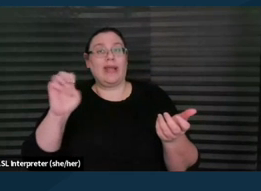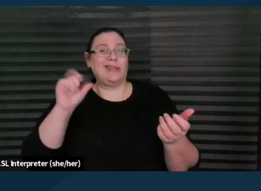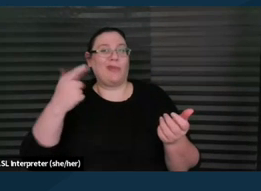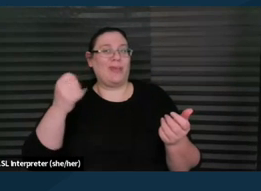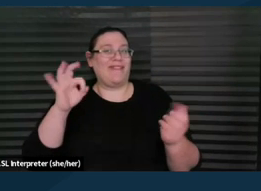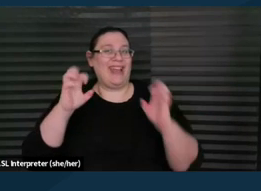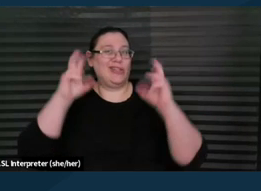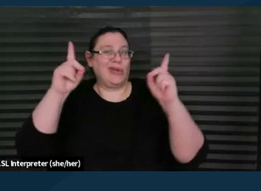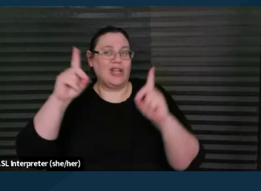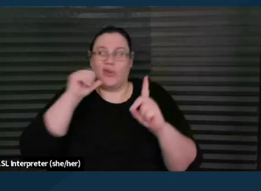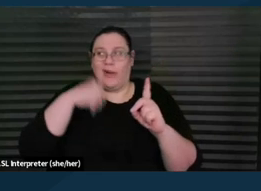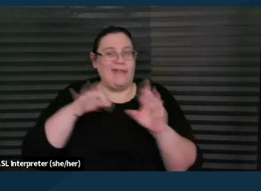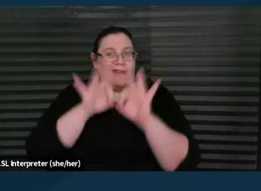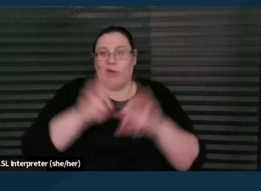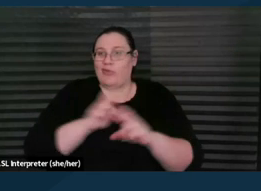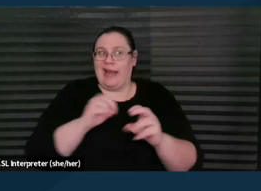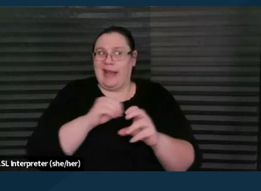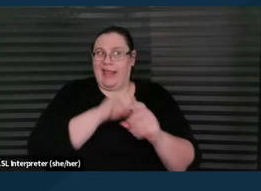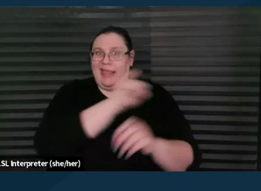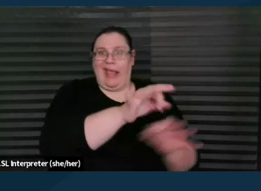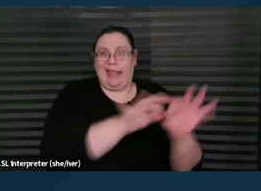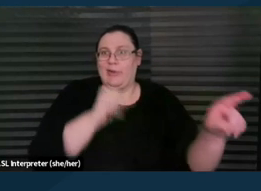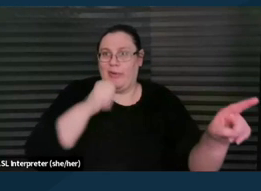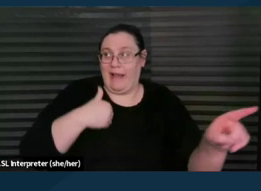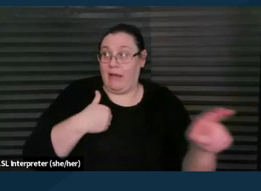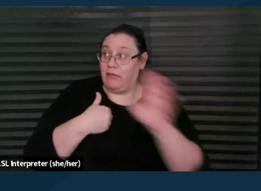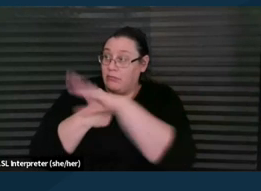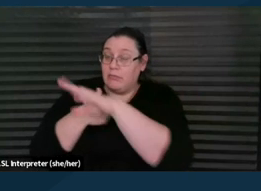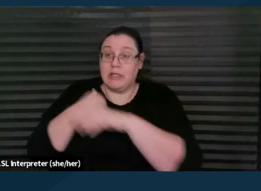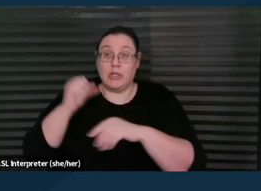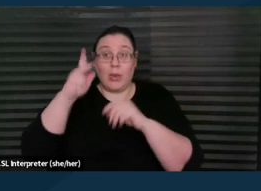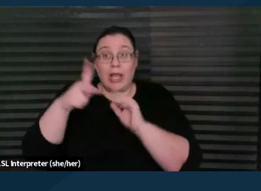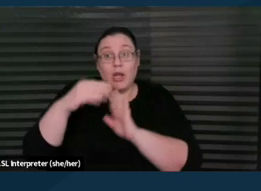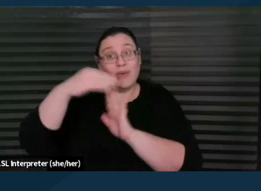in their language and so on. Is it okay to fill out the complaint?"